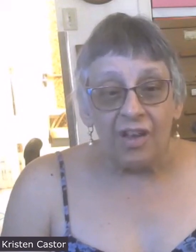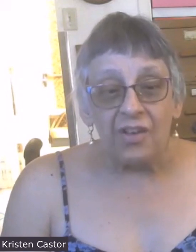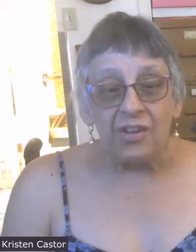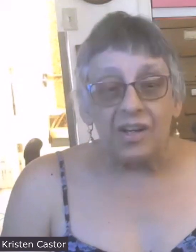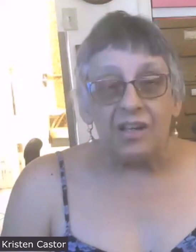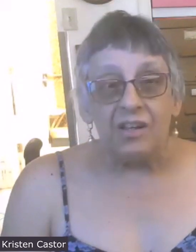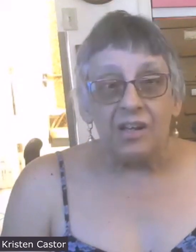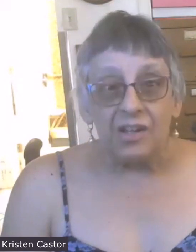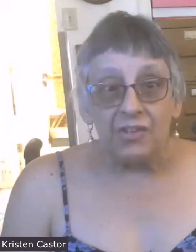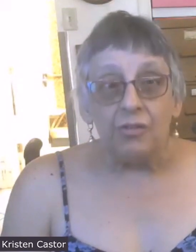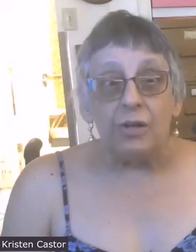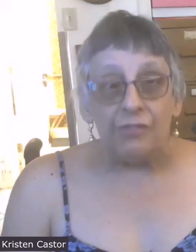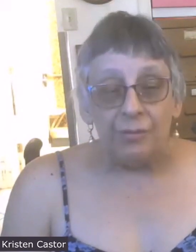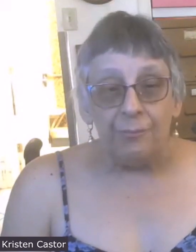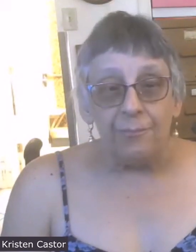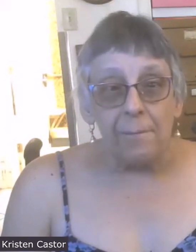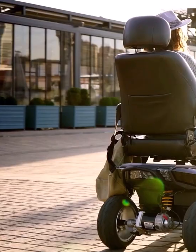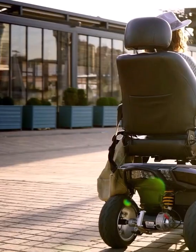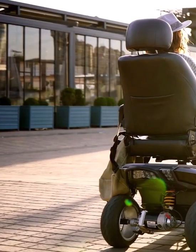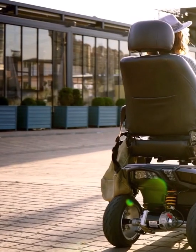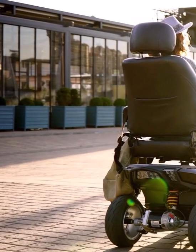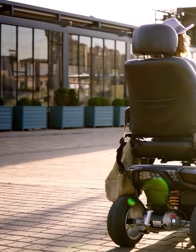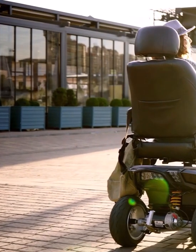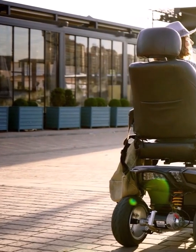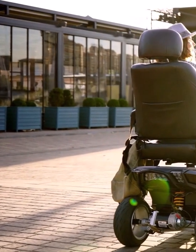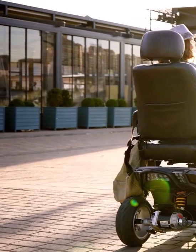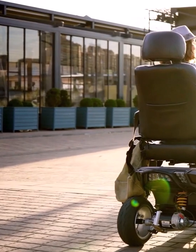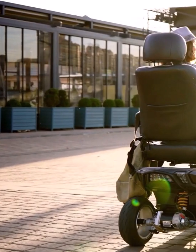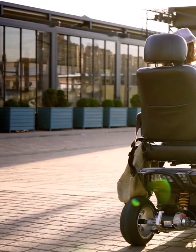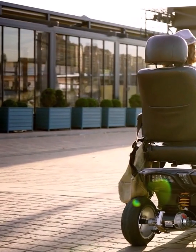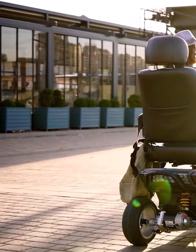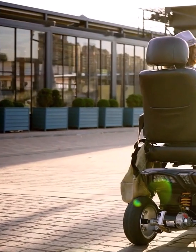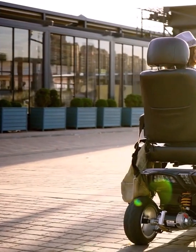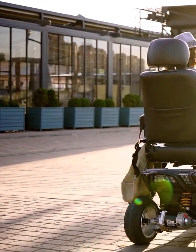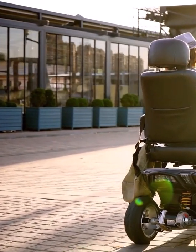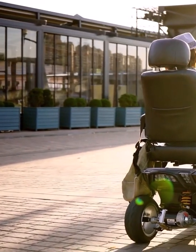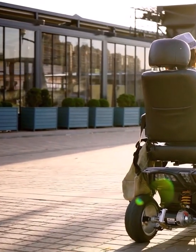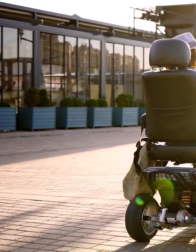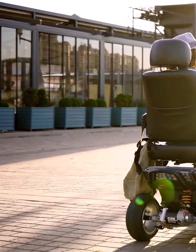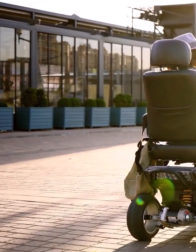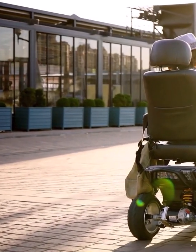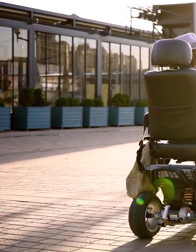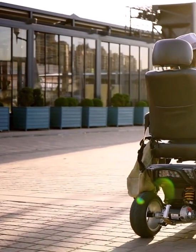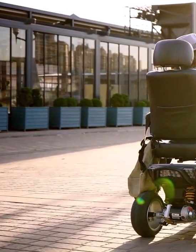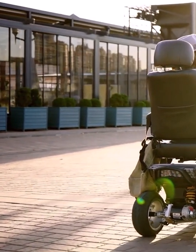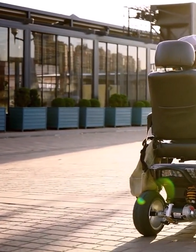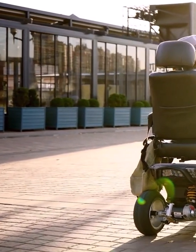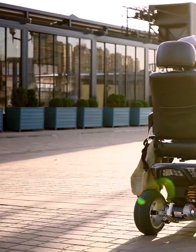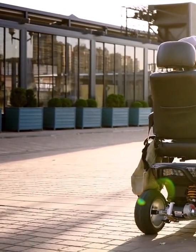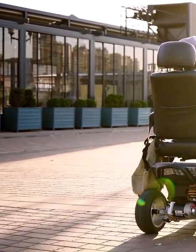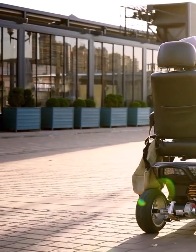And I... And I do love it. Since our founding CCDC has helped people with disabilities in areas